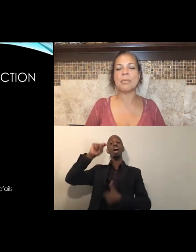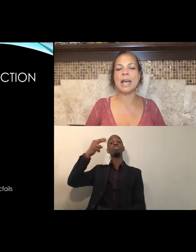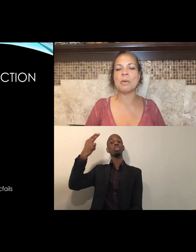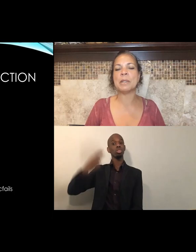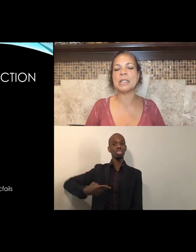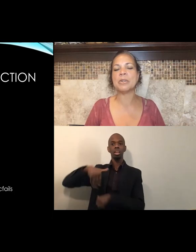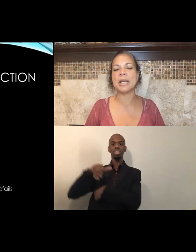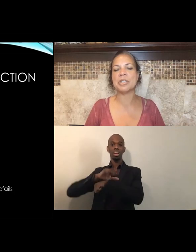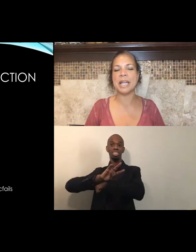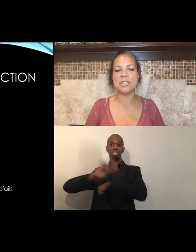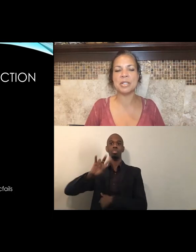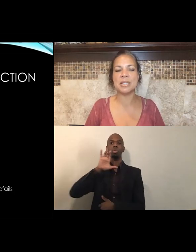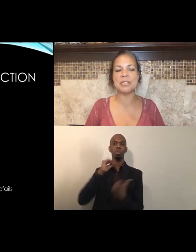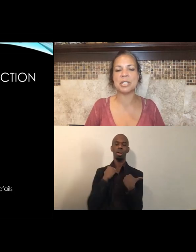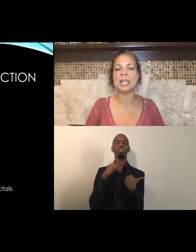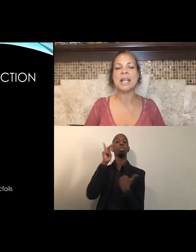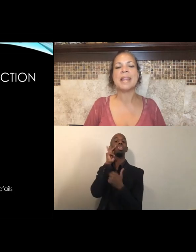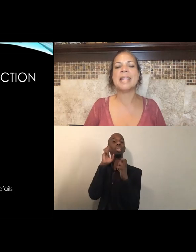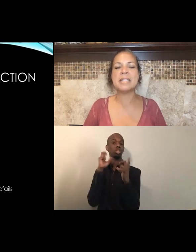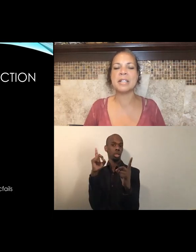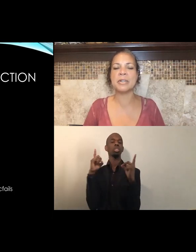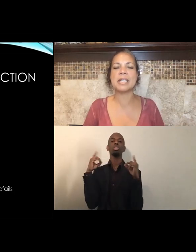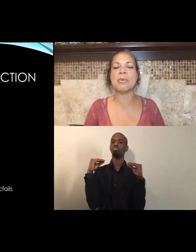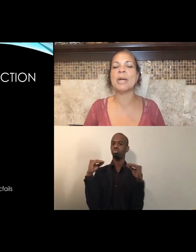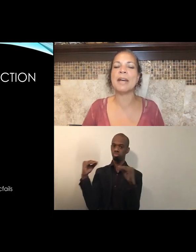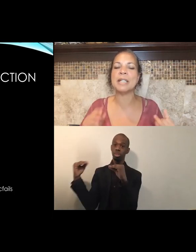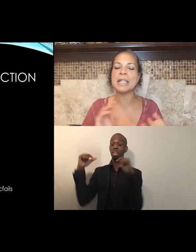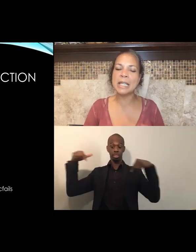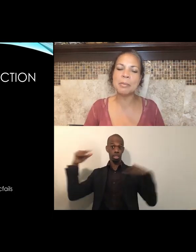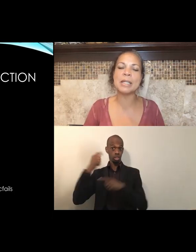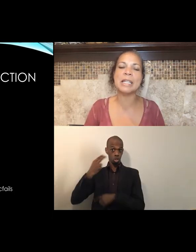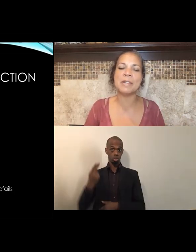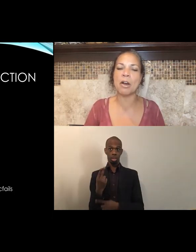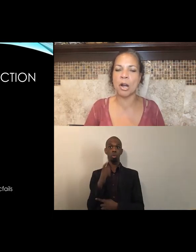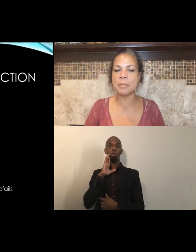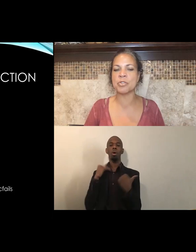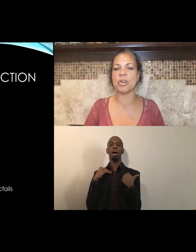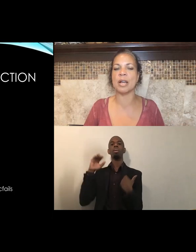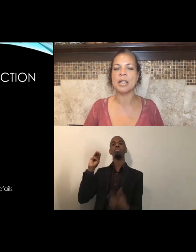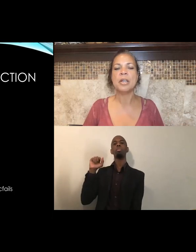we have a political education session. This Thursday we'll have Nekima Levy Armstrong,